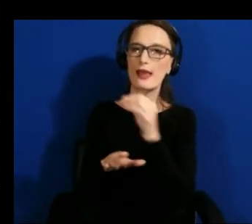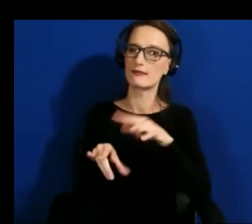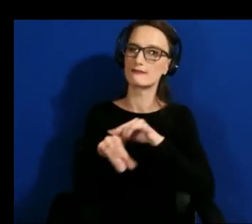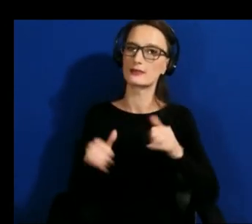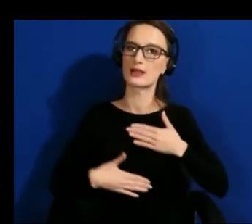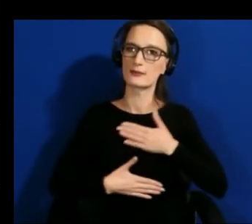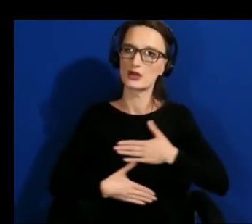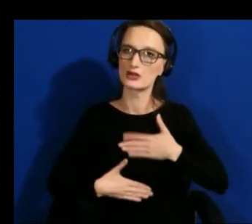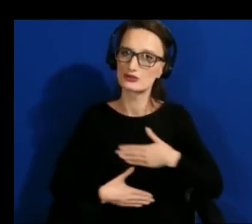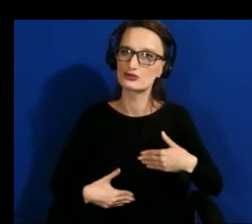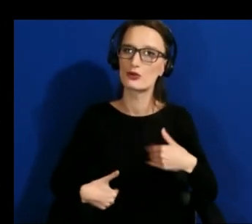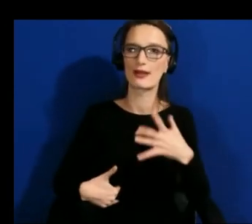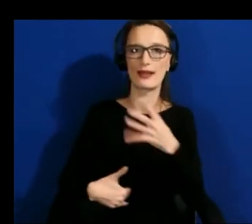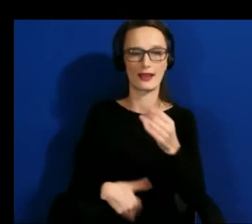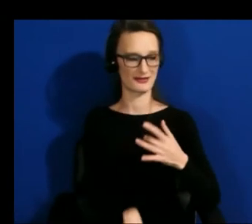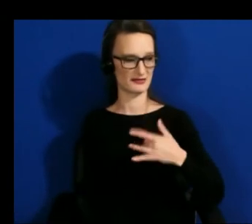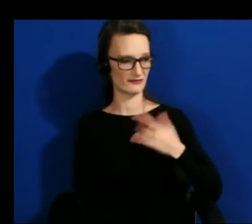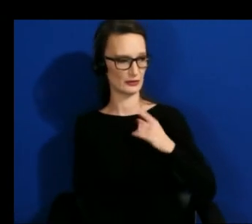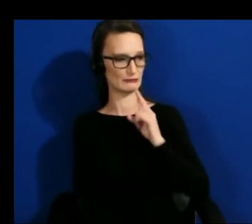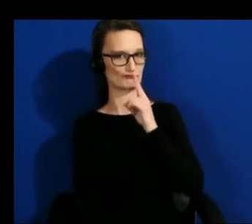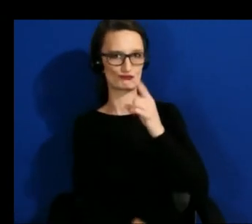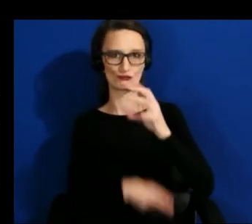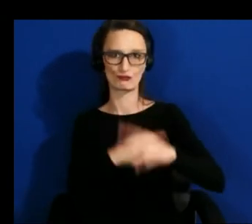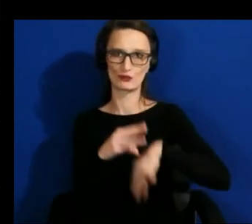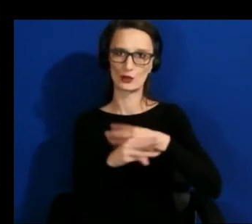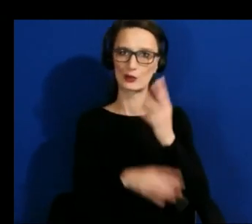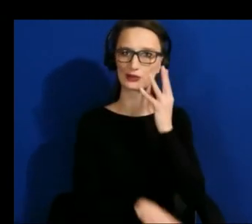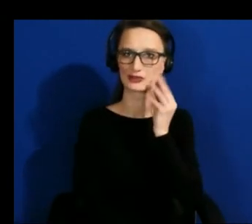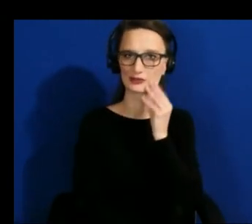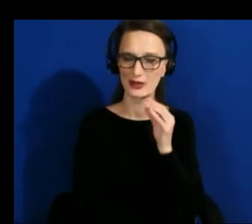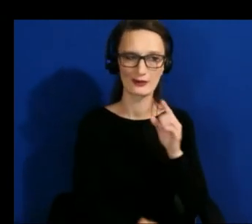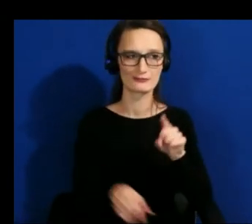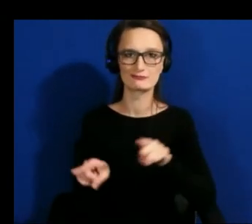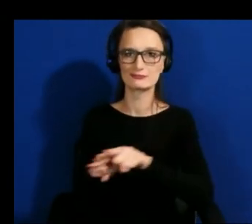when you hear things in the real world so that's one thing another thing i found interesting